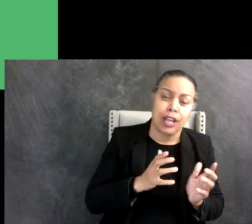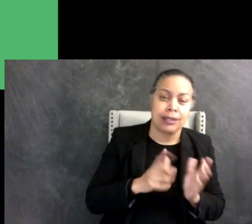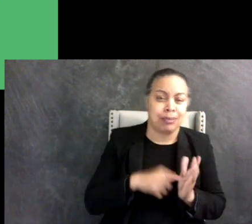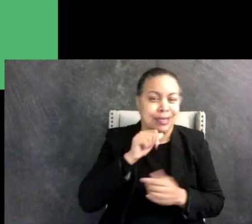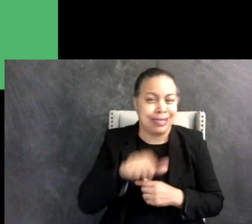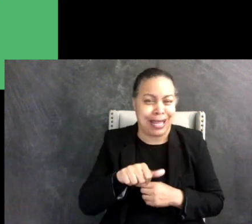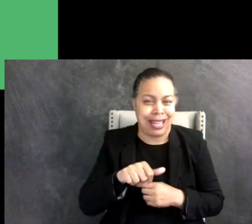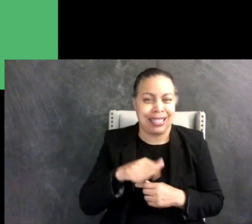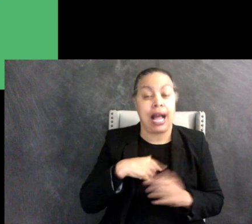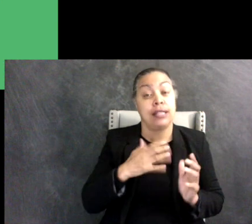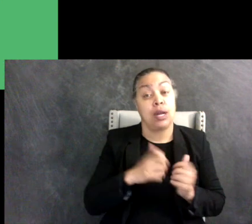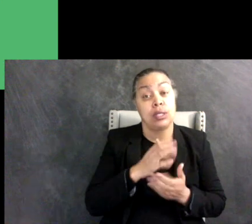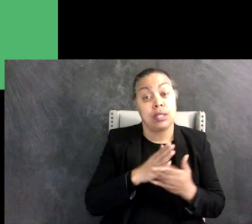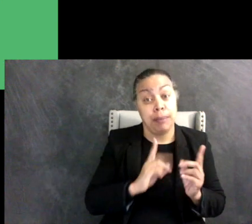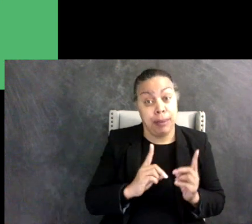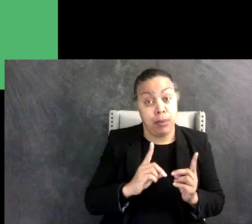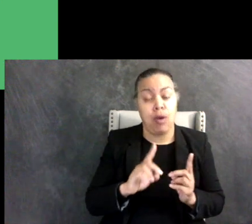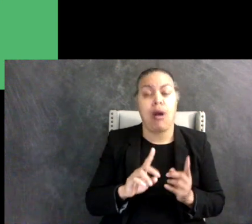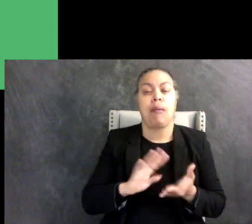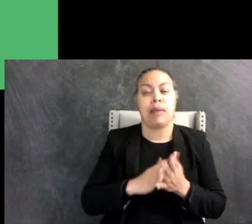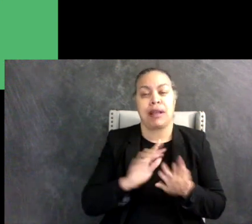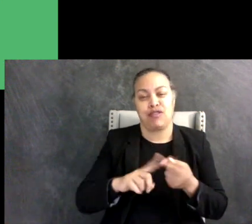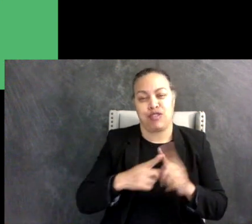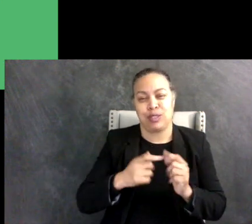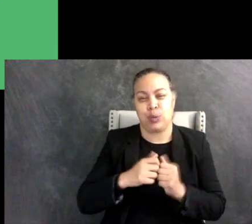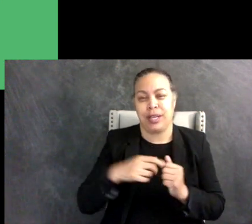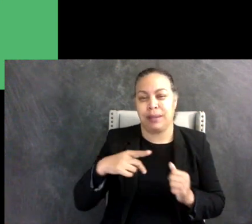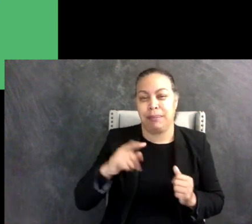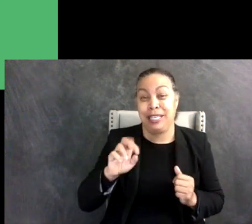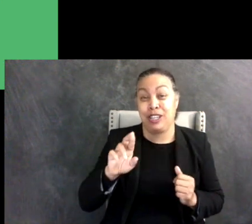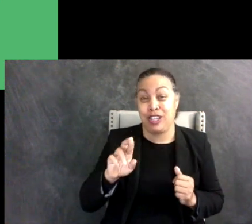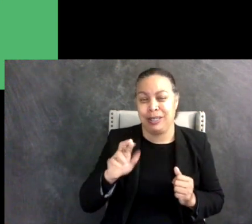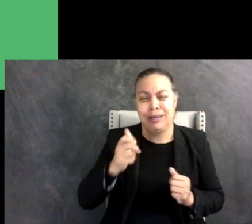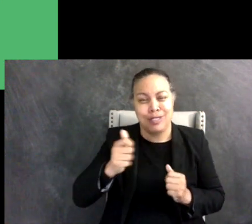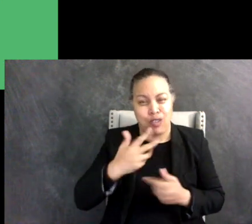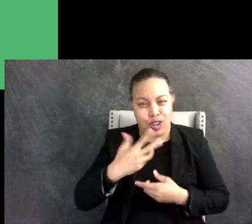gamer named Peter, we have lots in common. He's also an Autistic gamer but he lives